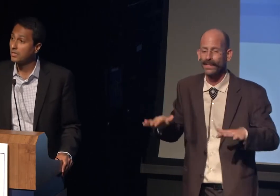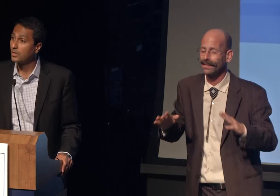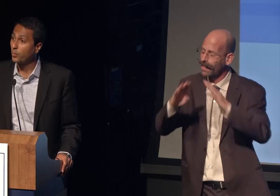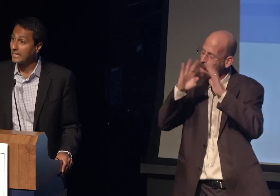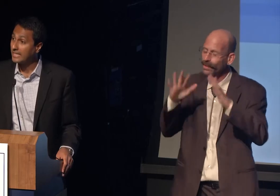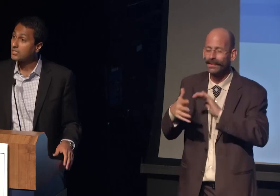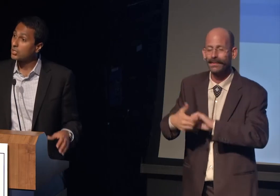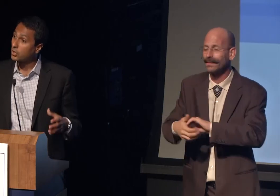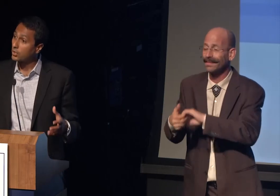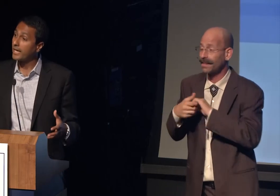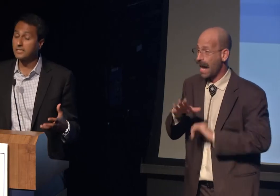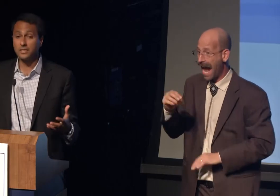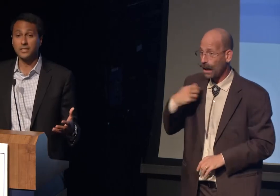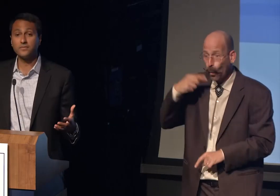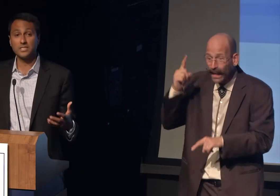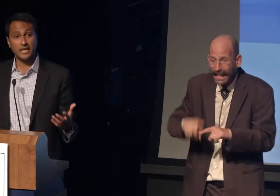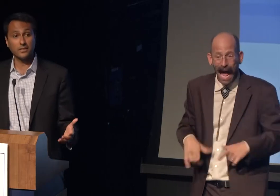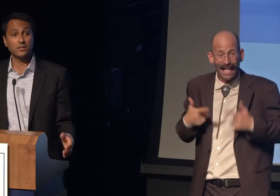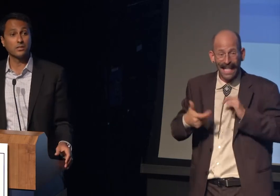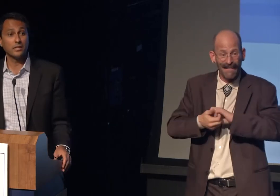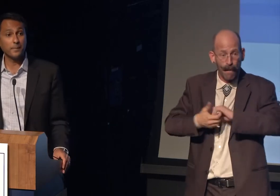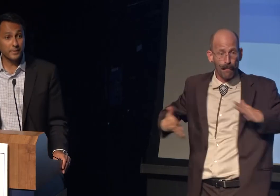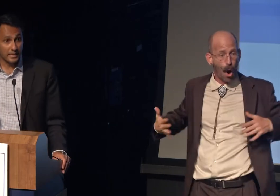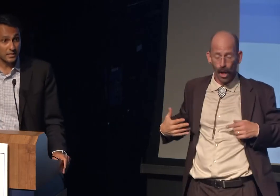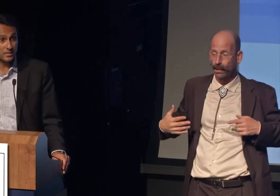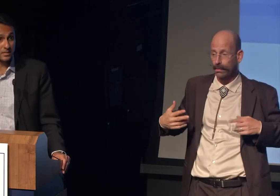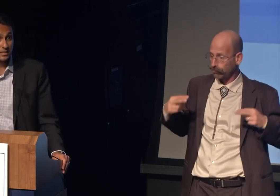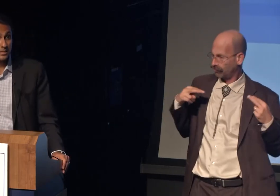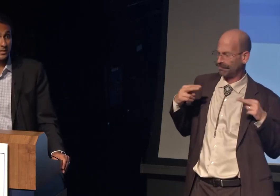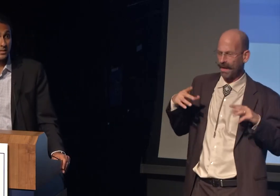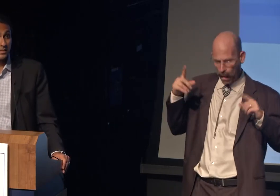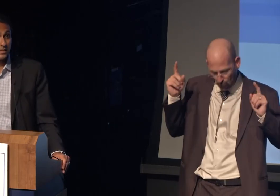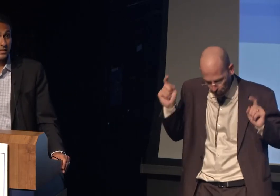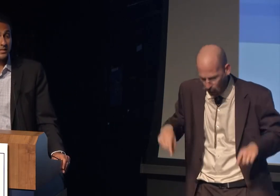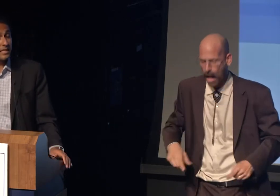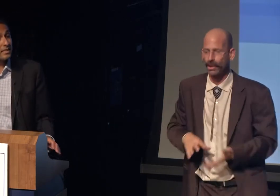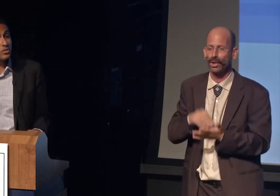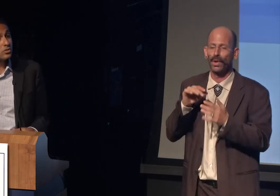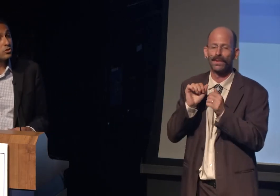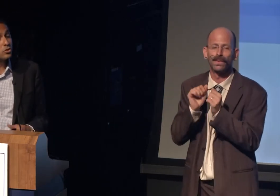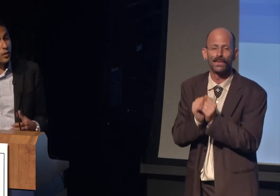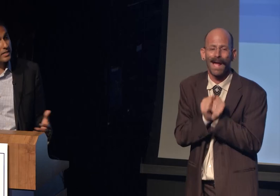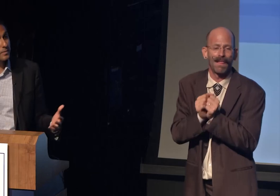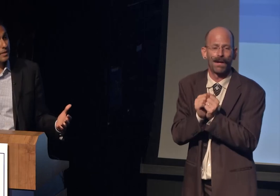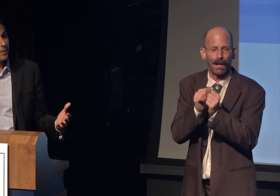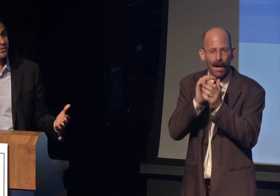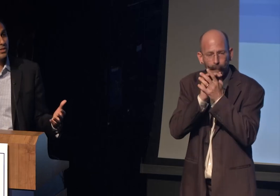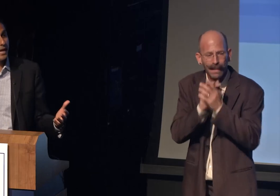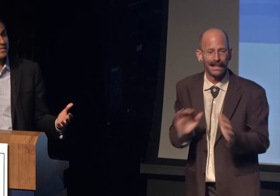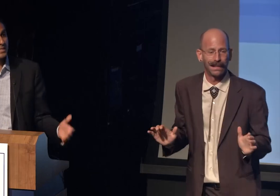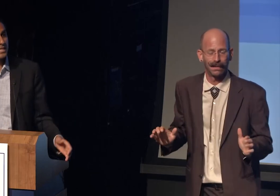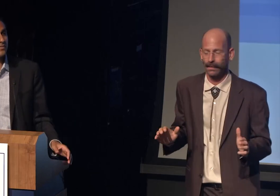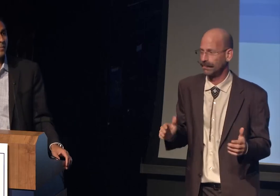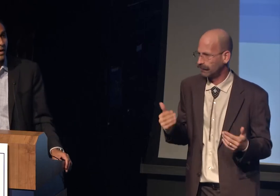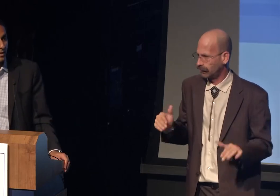we need to learn how to live together in peace. The thing that strikes me about the United States of America